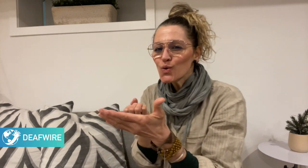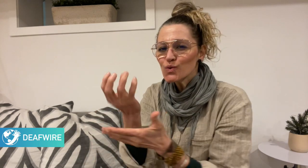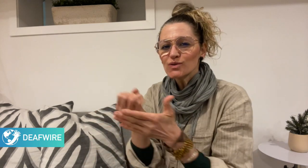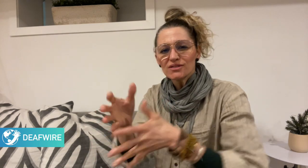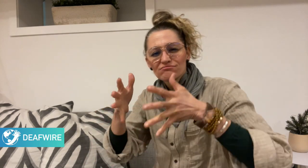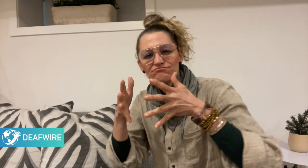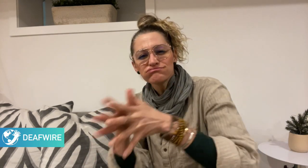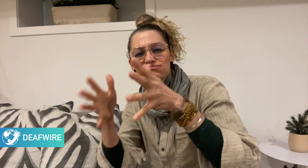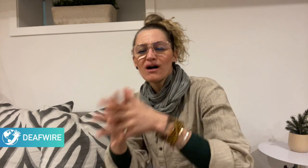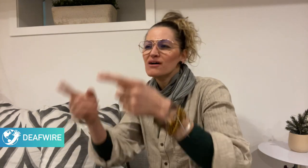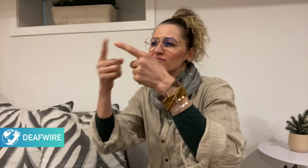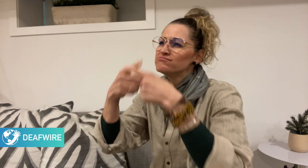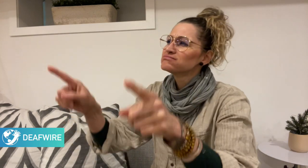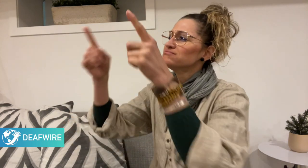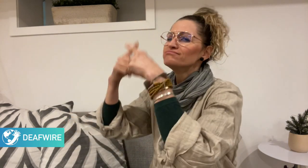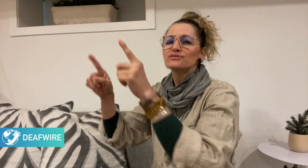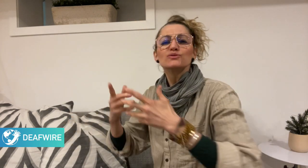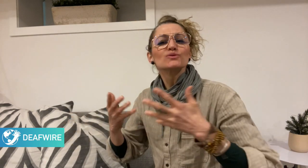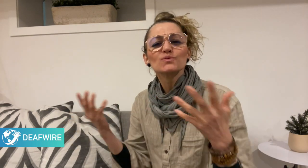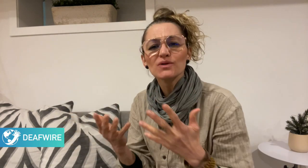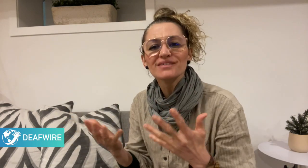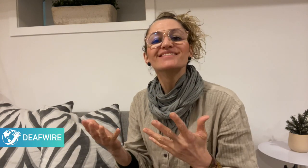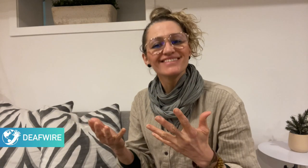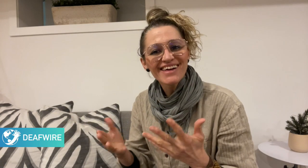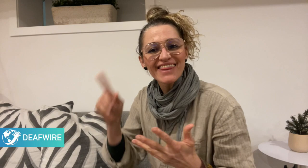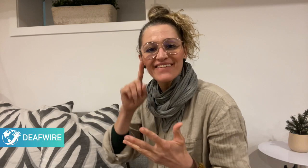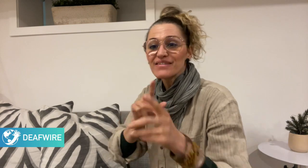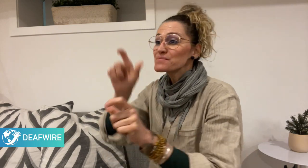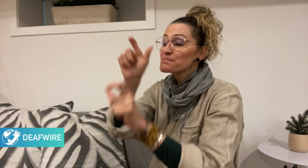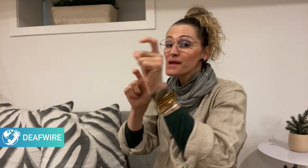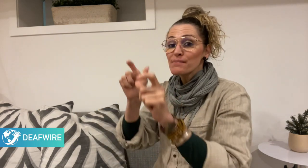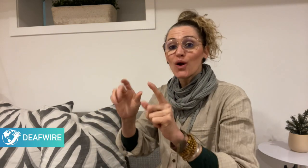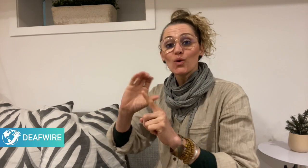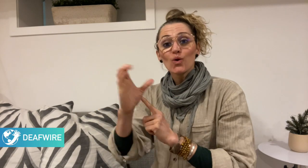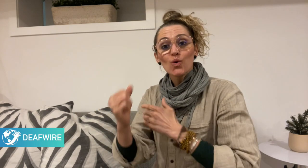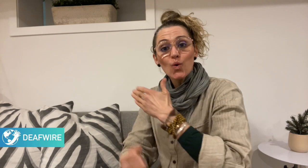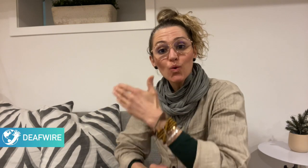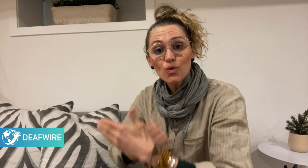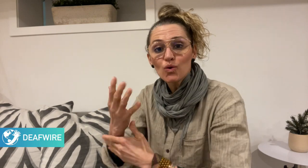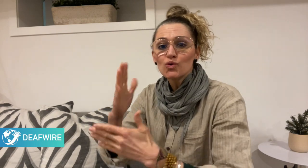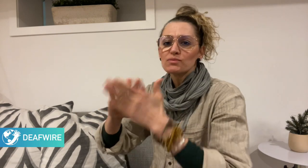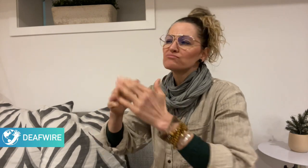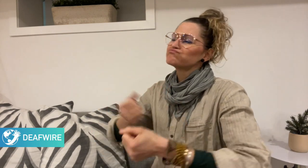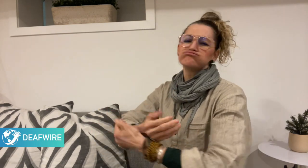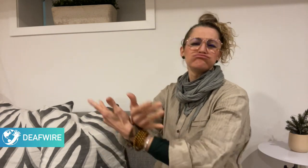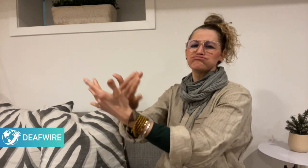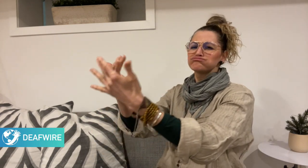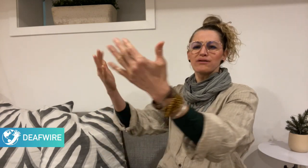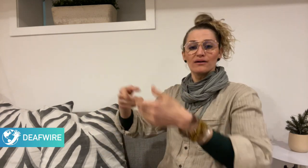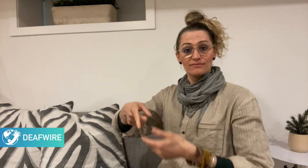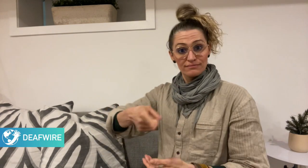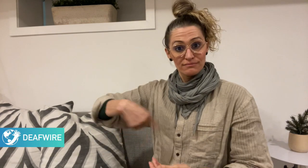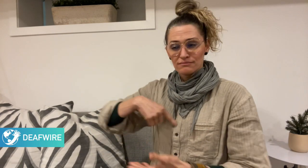about Deaf people, culture, and communities around the world.